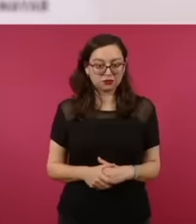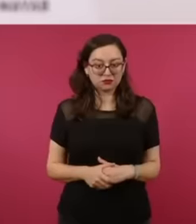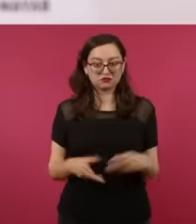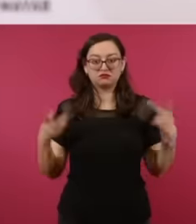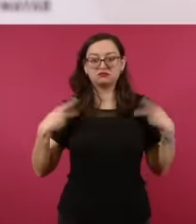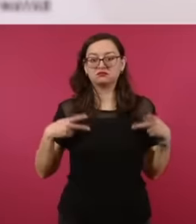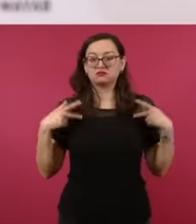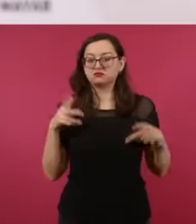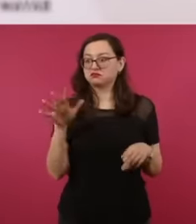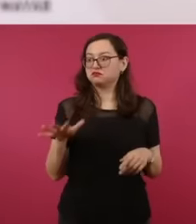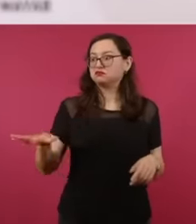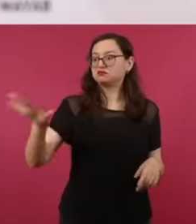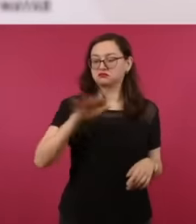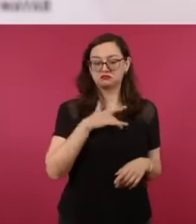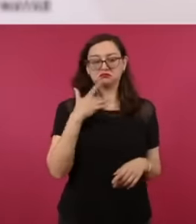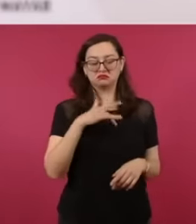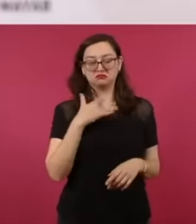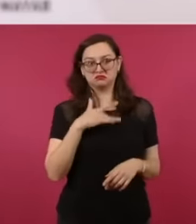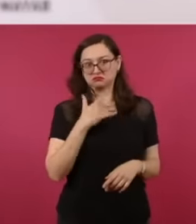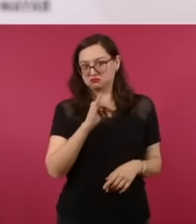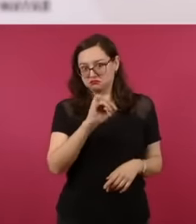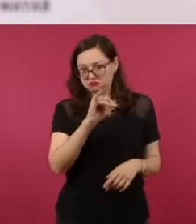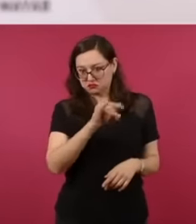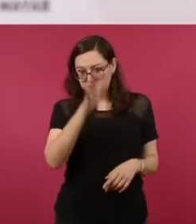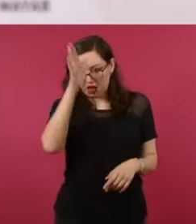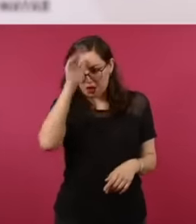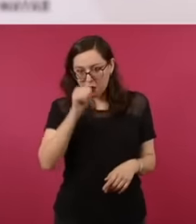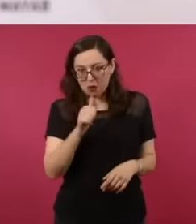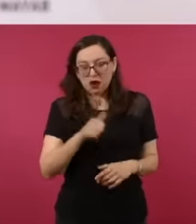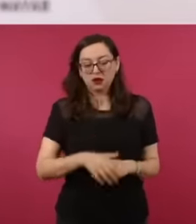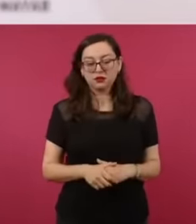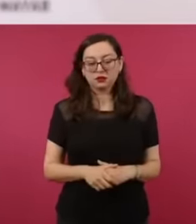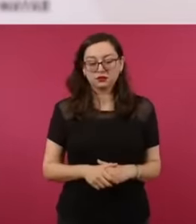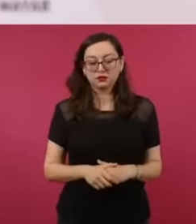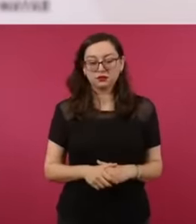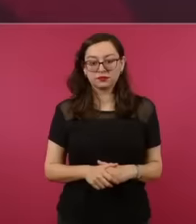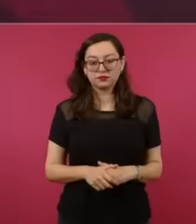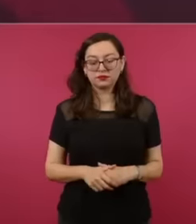people first because